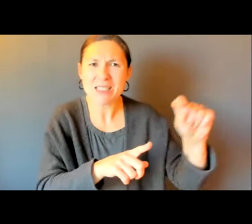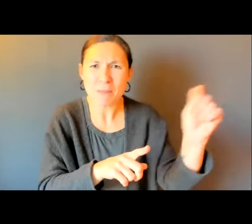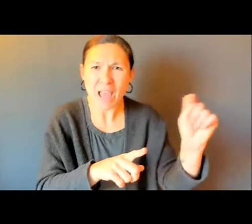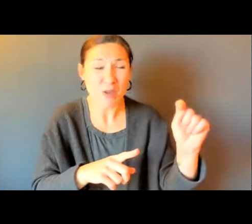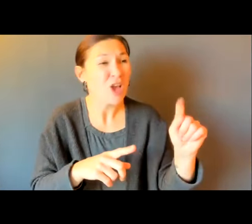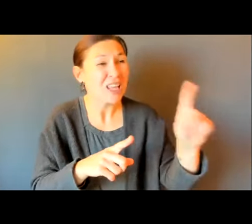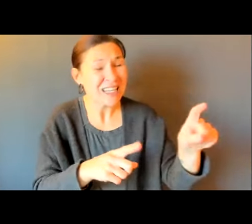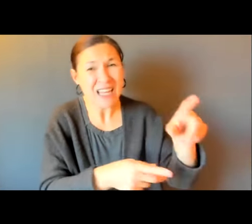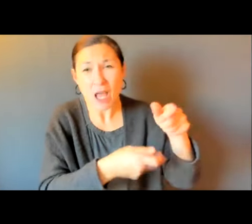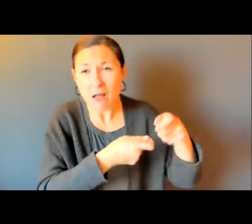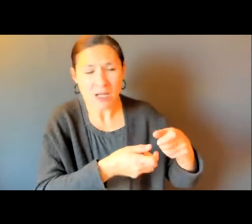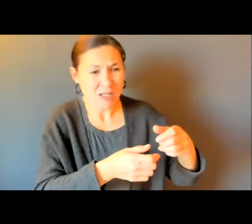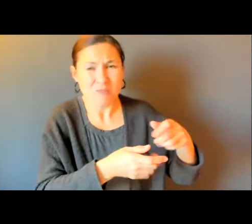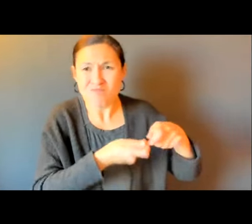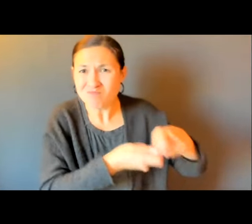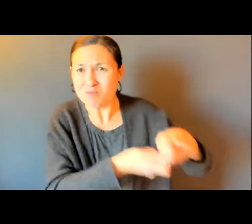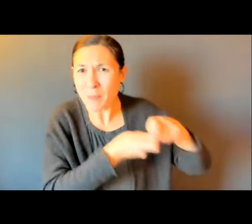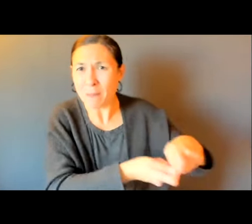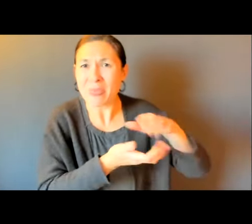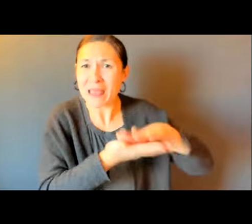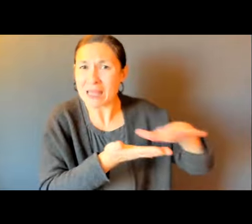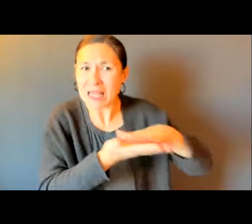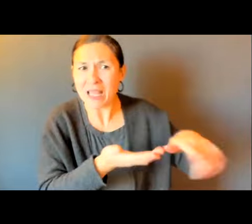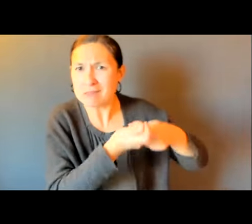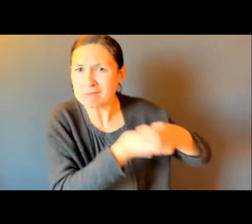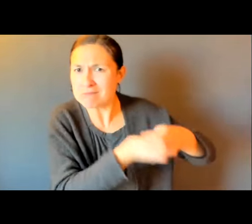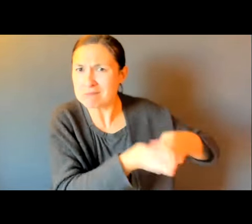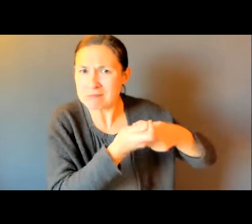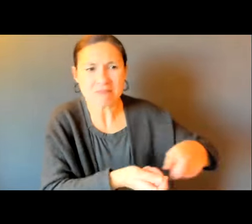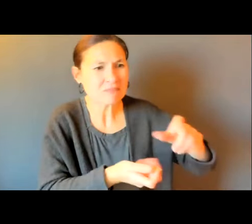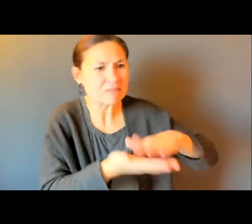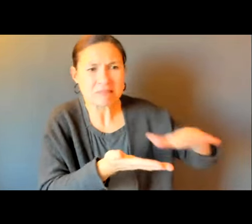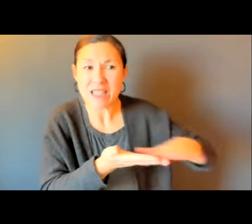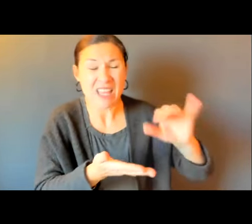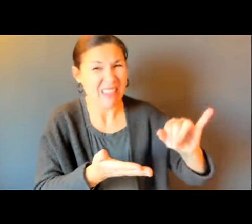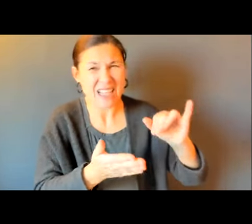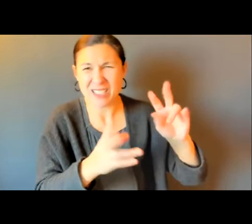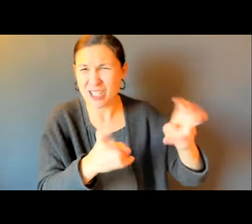ELEVATORS BEING USE AS BATHROOM. KEEPING ELEVATORS CLEAN,